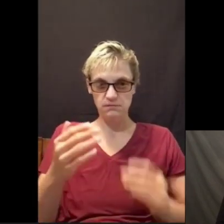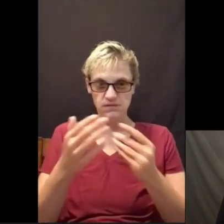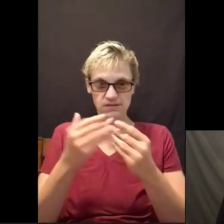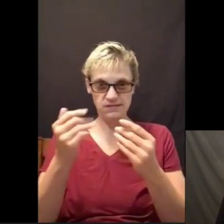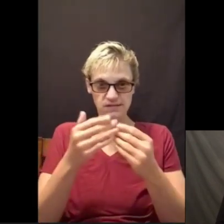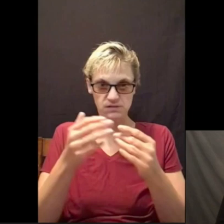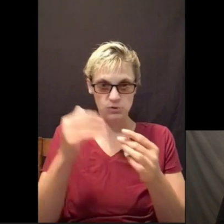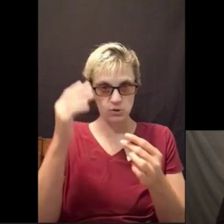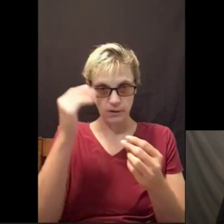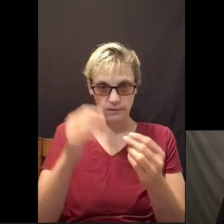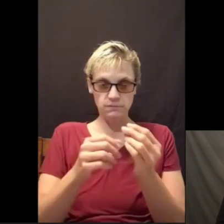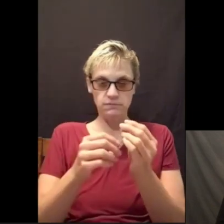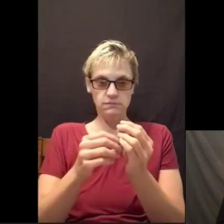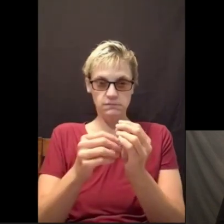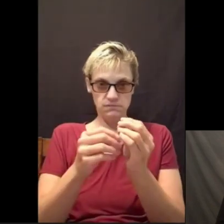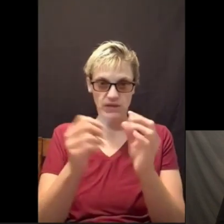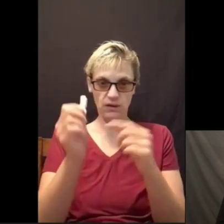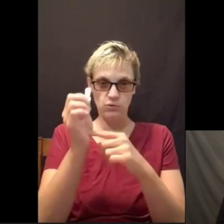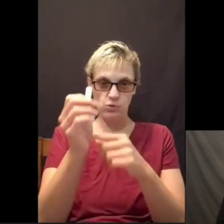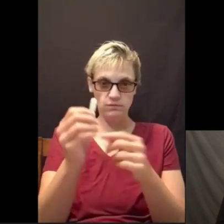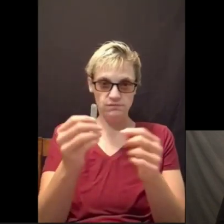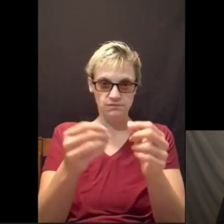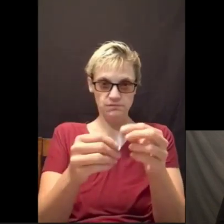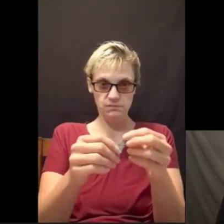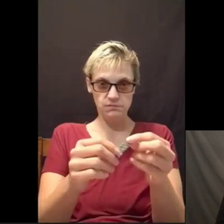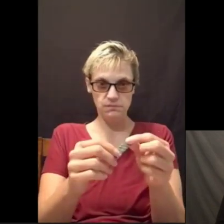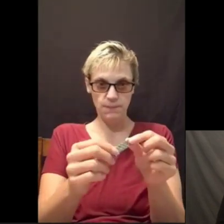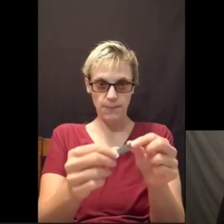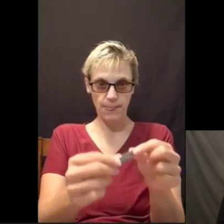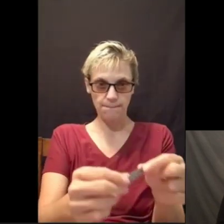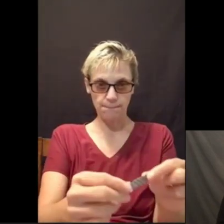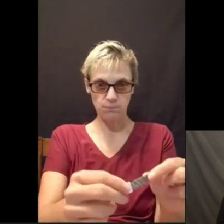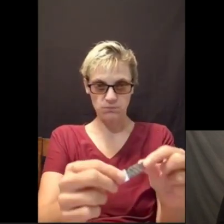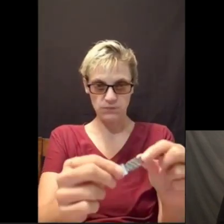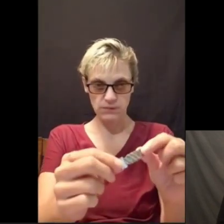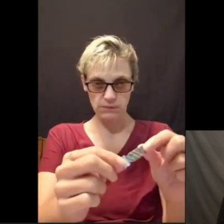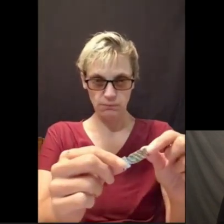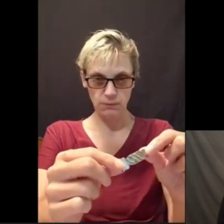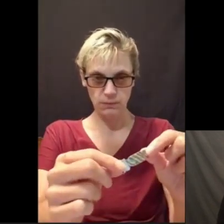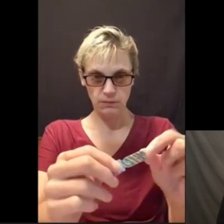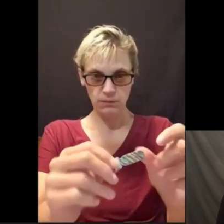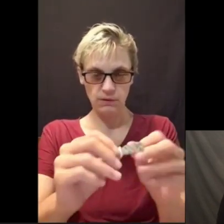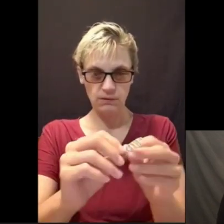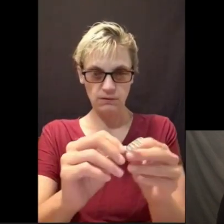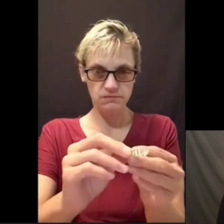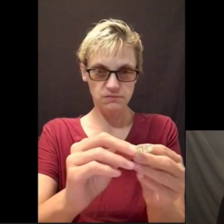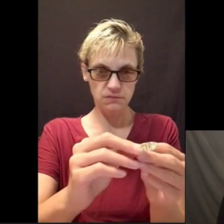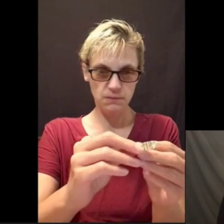This is much easier. I'm going to show you how to put one on.